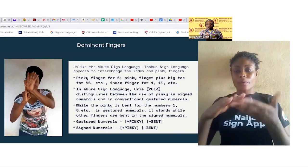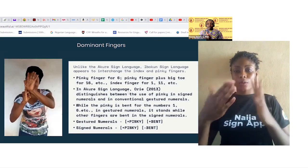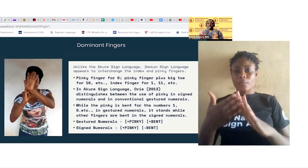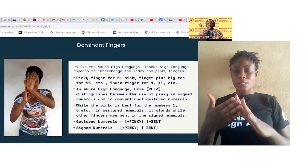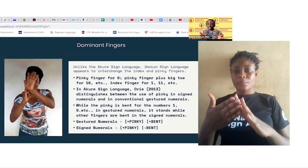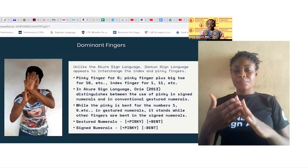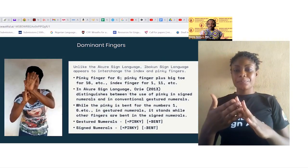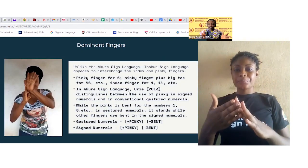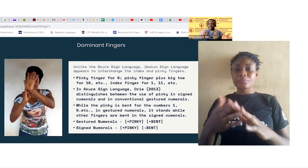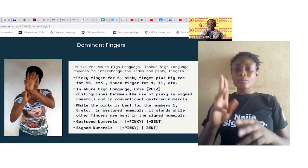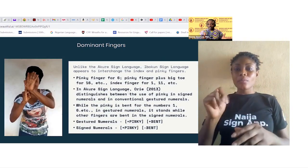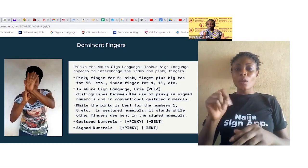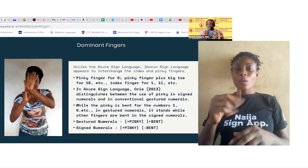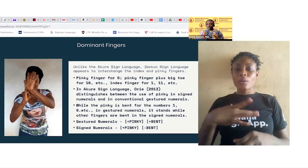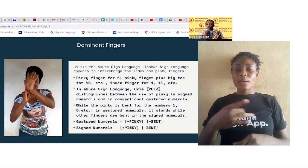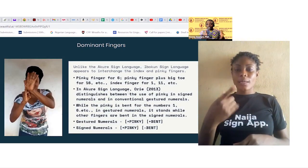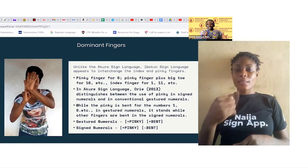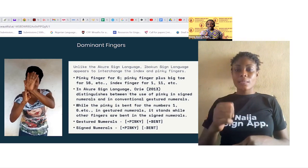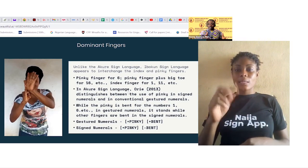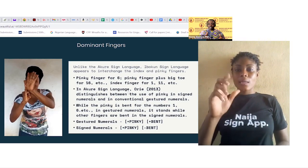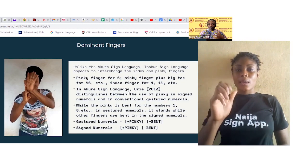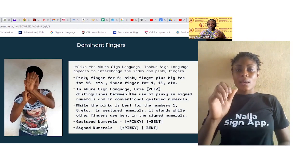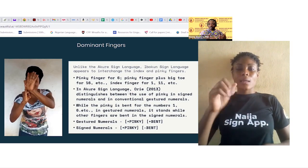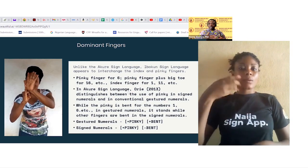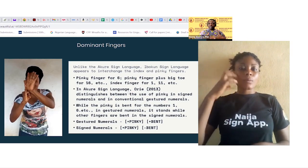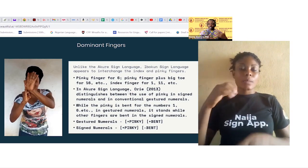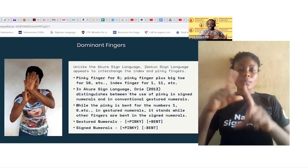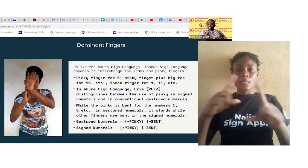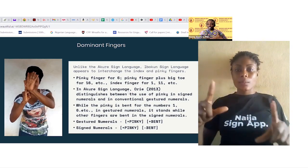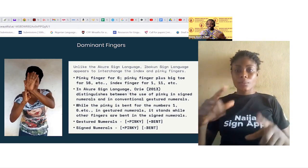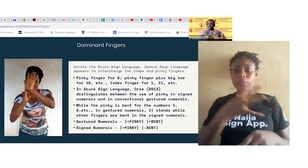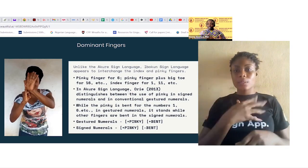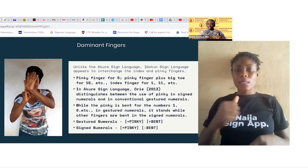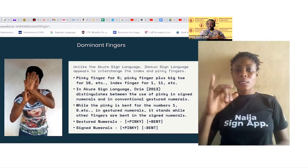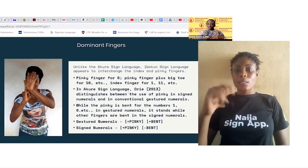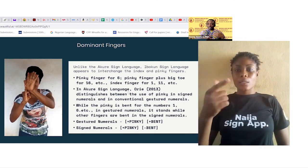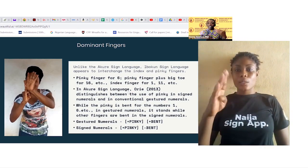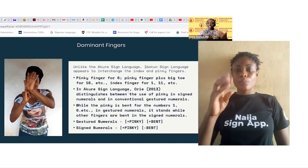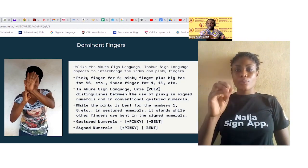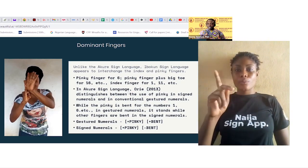Unlike the Akure Sign Language, Ibokun Sign Language appears to interchange the index